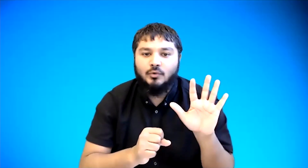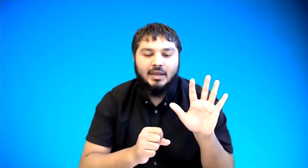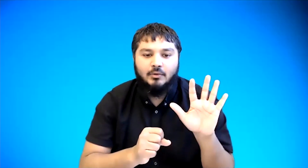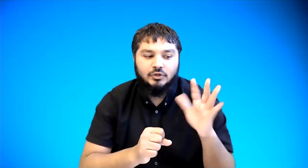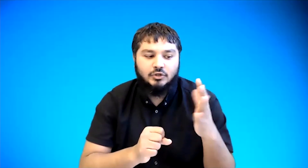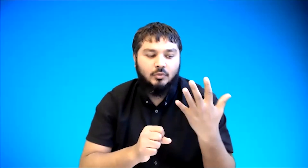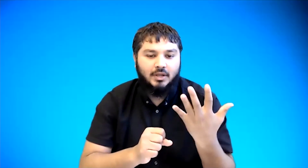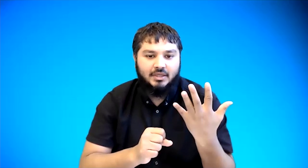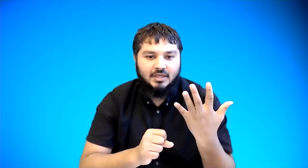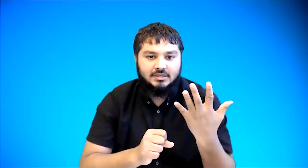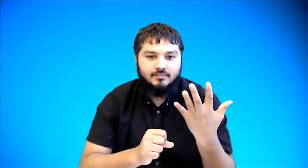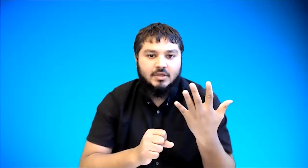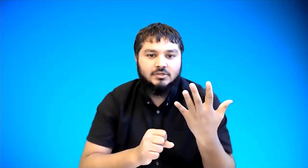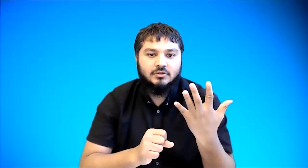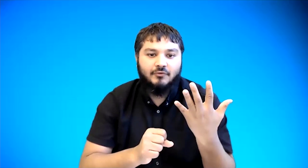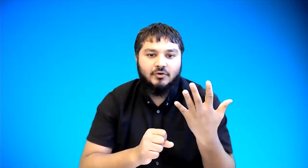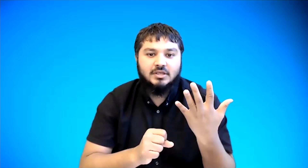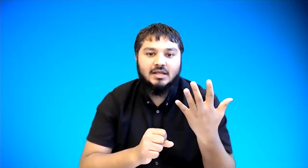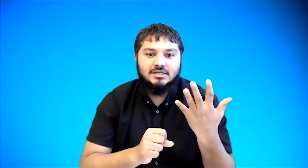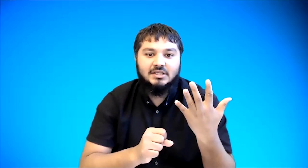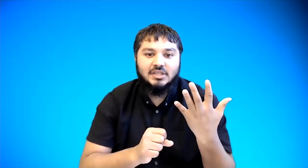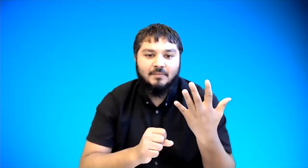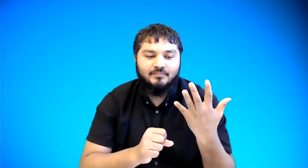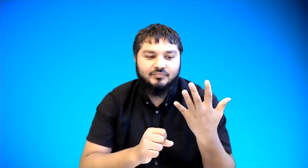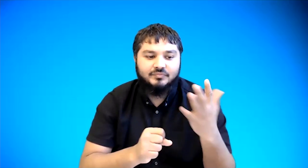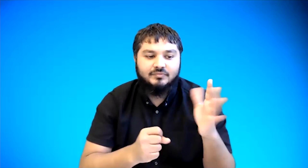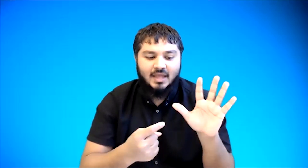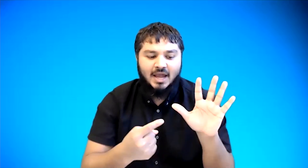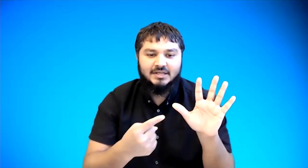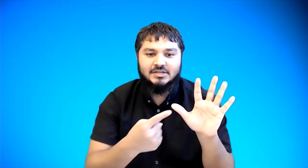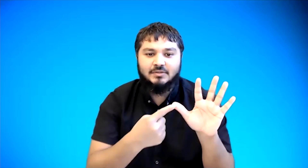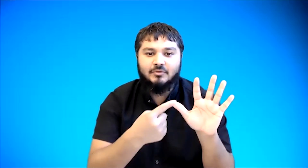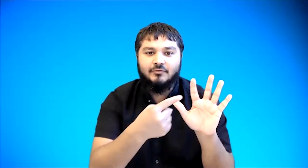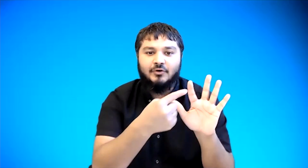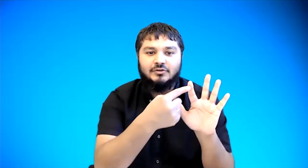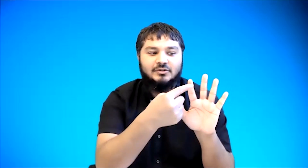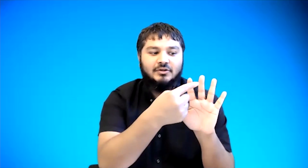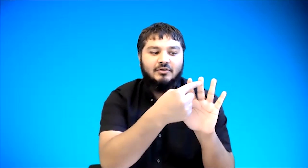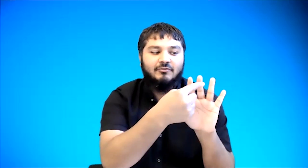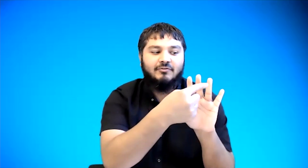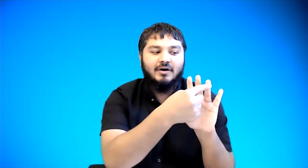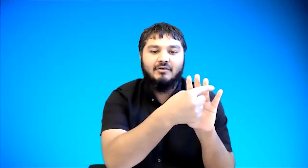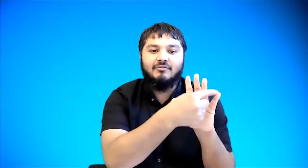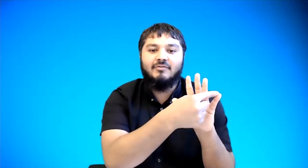anyone you can do it like that so the first thing i teach them i teach them the first five vowels